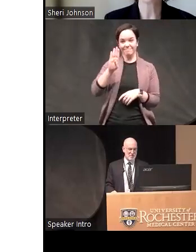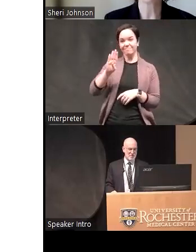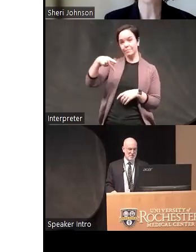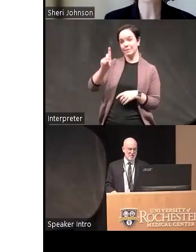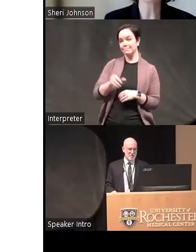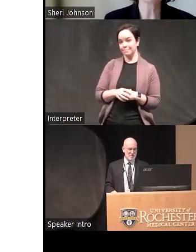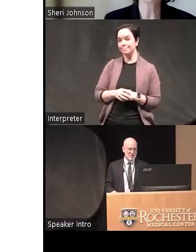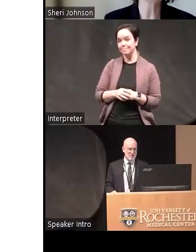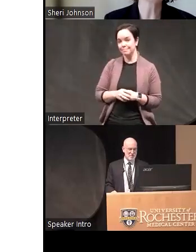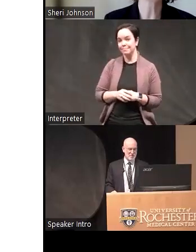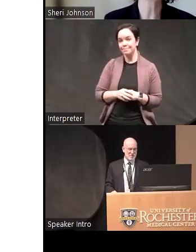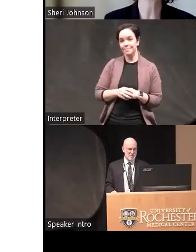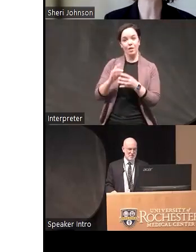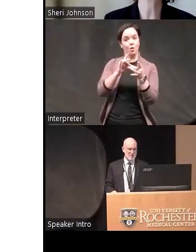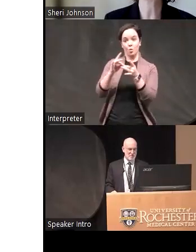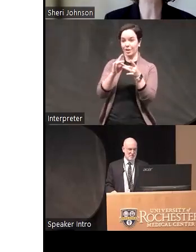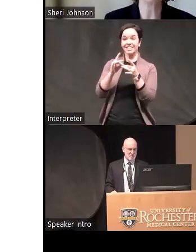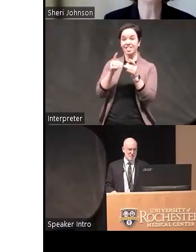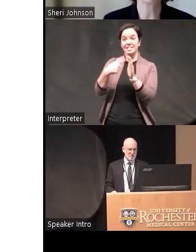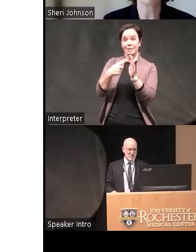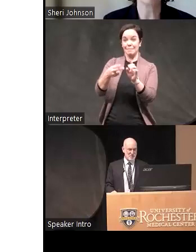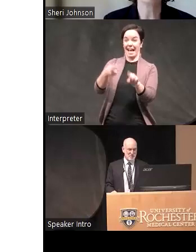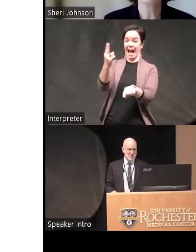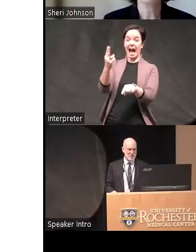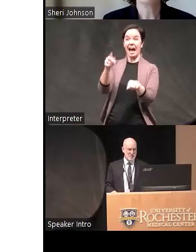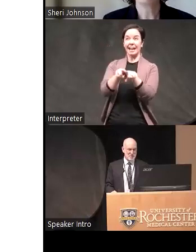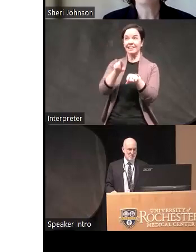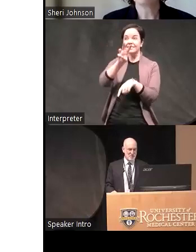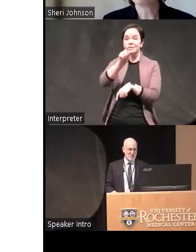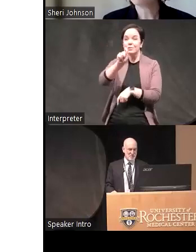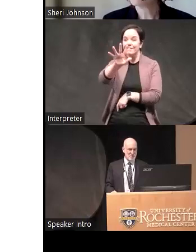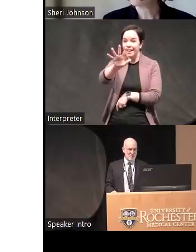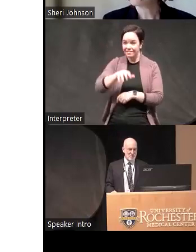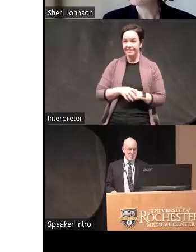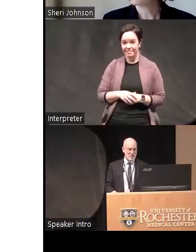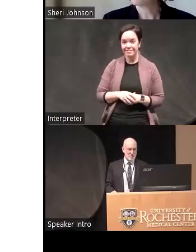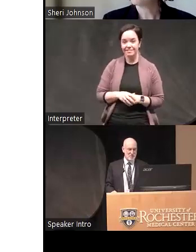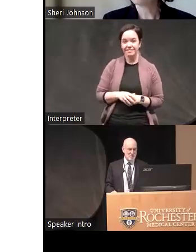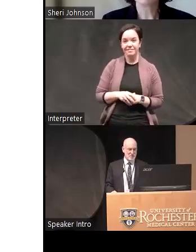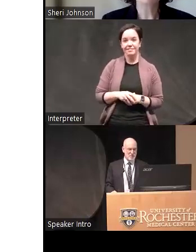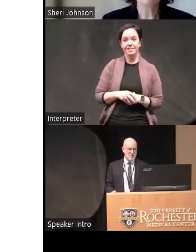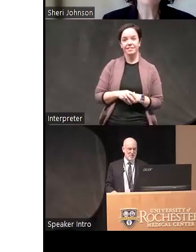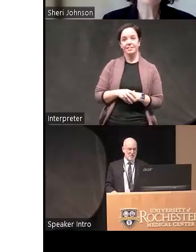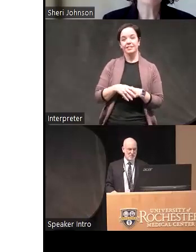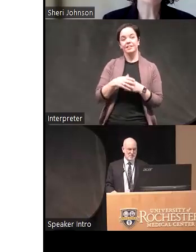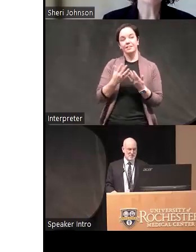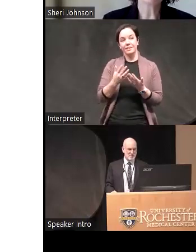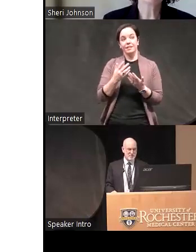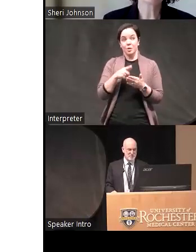disorder the correlations are sometimes as high as like 0.65 um what I like about this